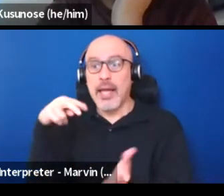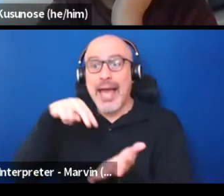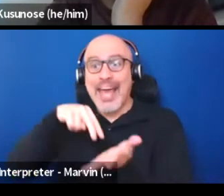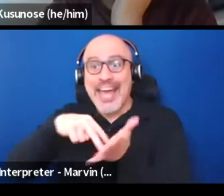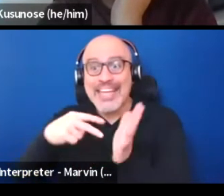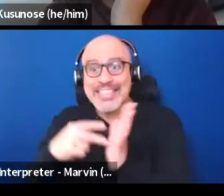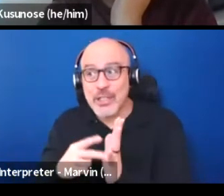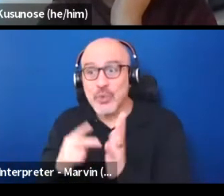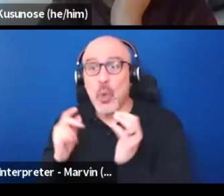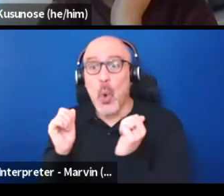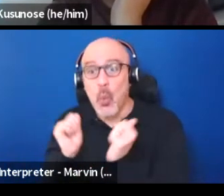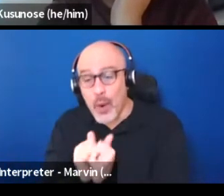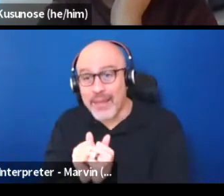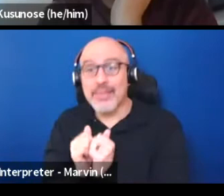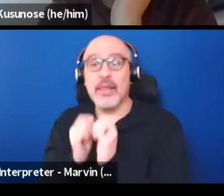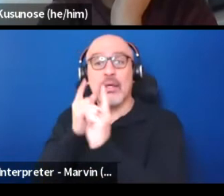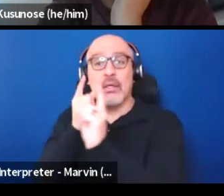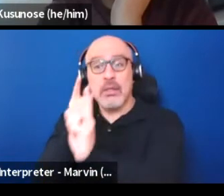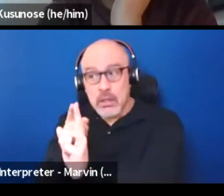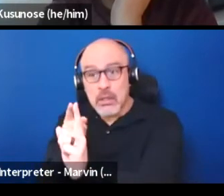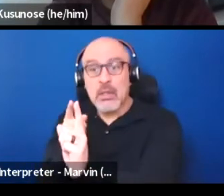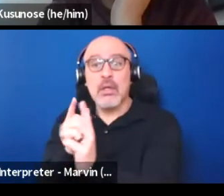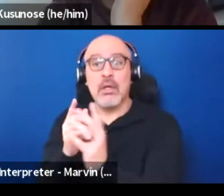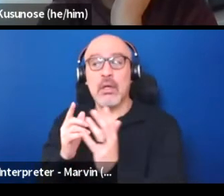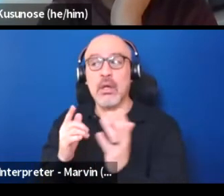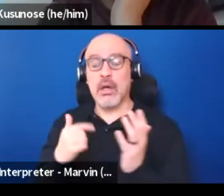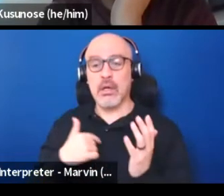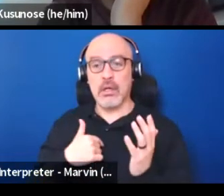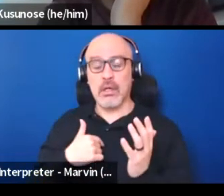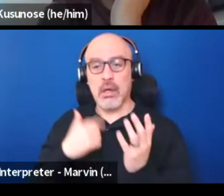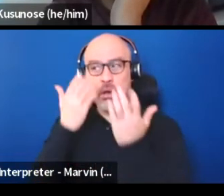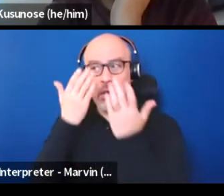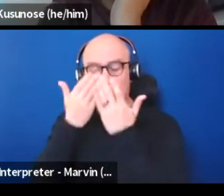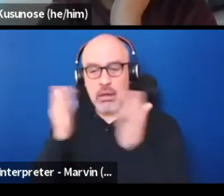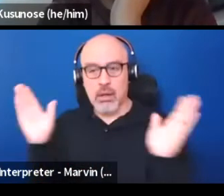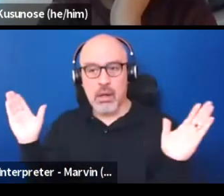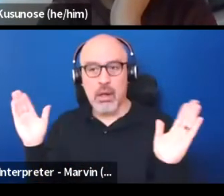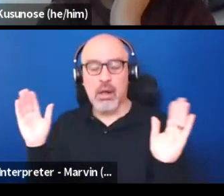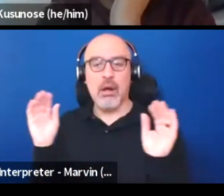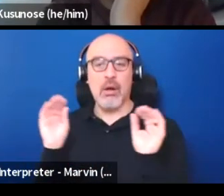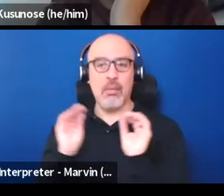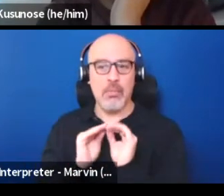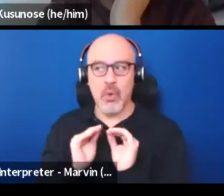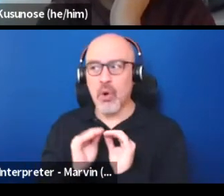someplace that I grew from, that opened my eyes to something that built a bridge to me to an idea,